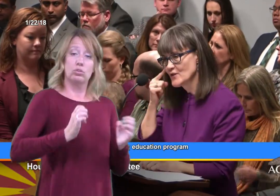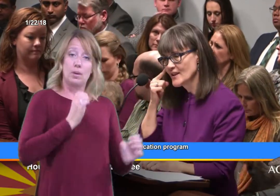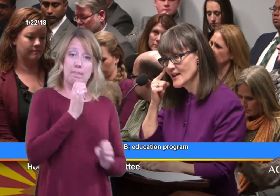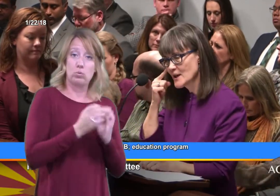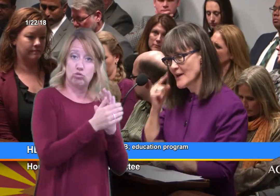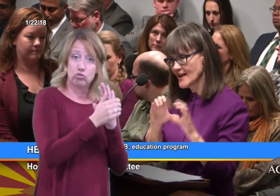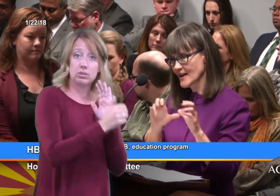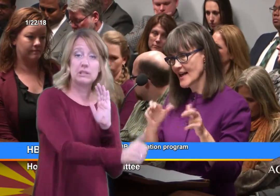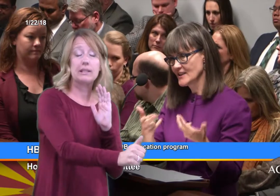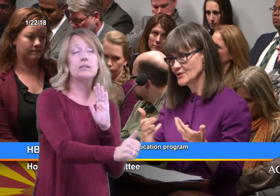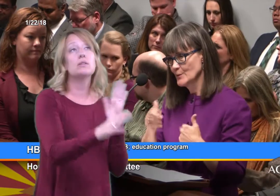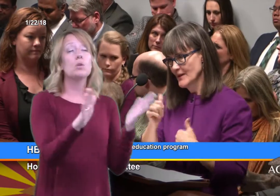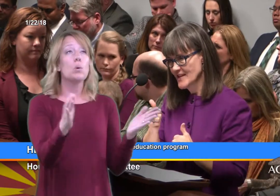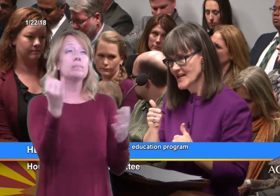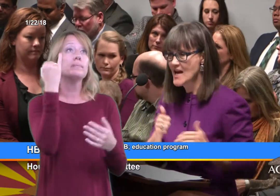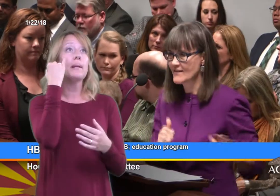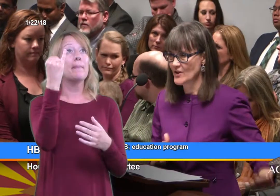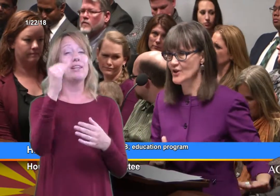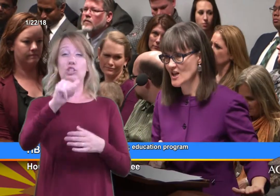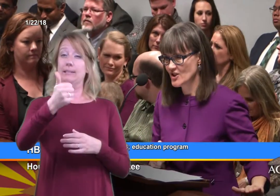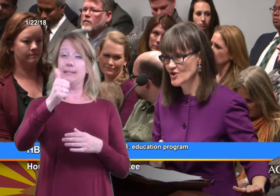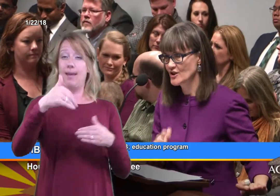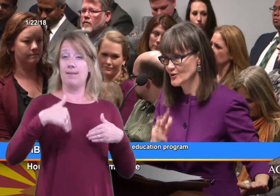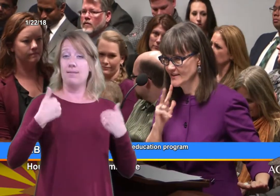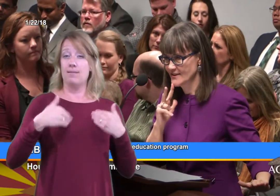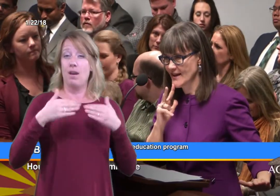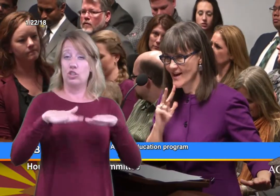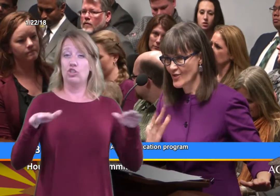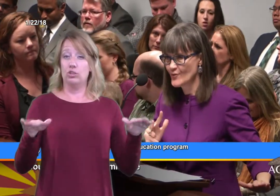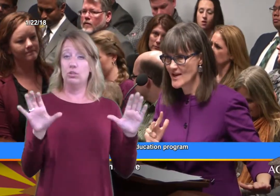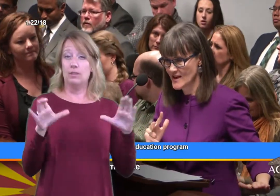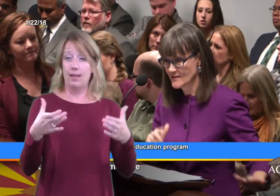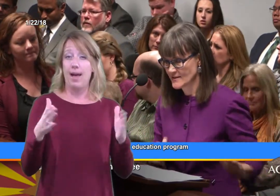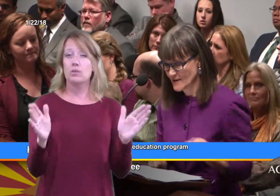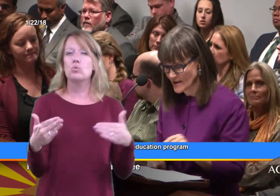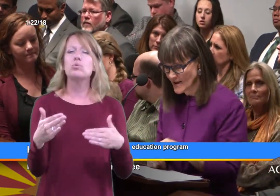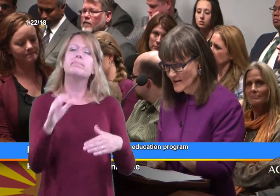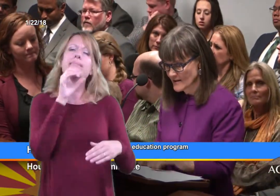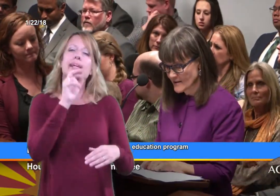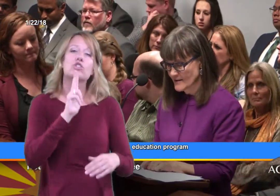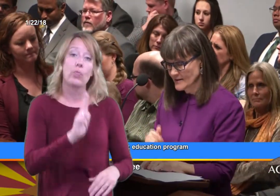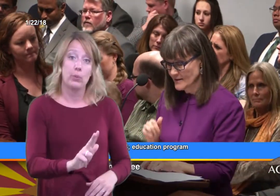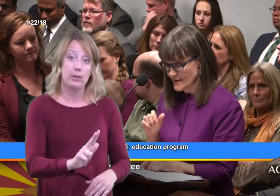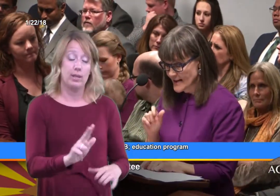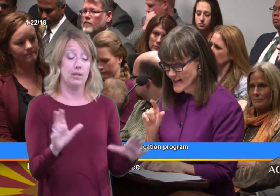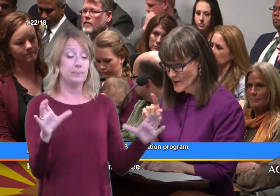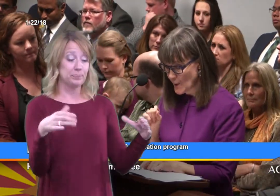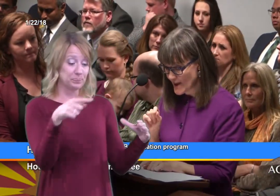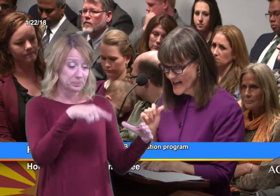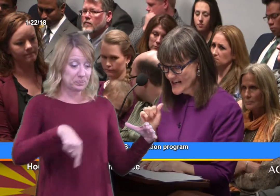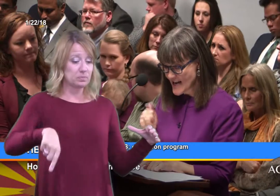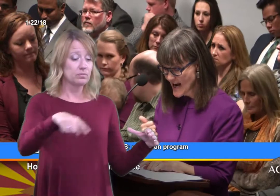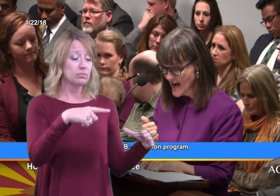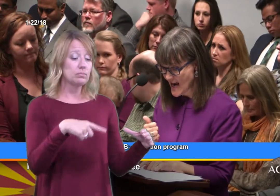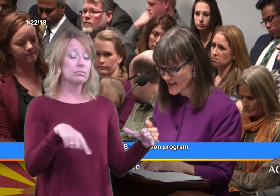So if you think about a classroom of 10 very young children at 3 (yrs old), In 2010,